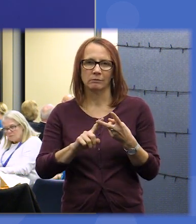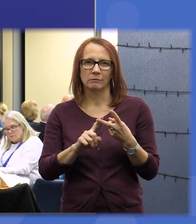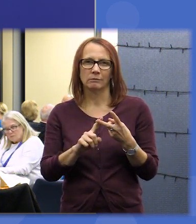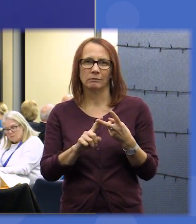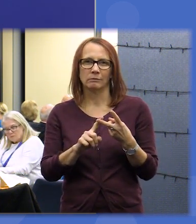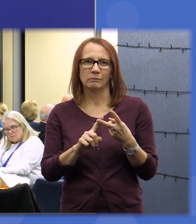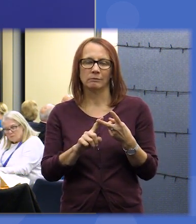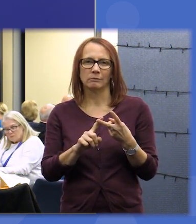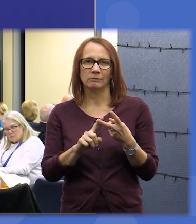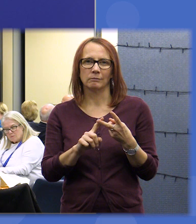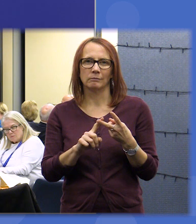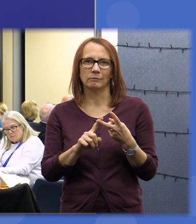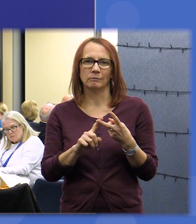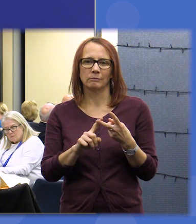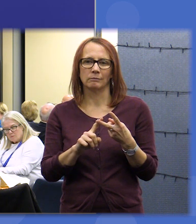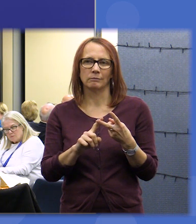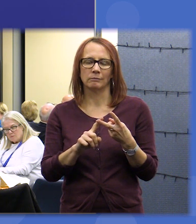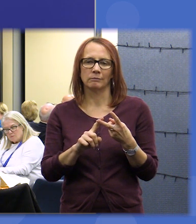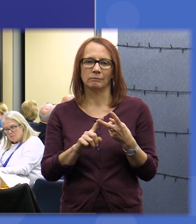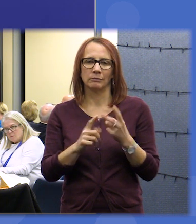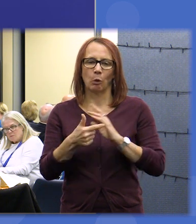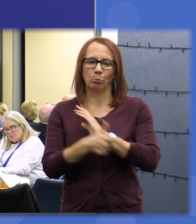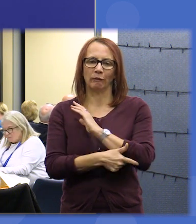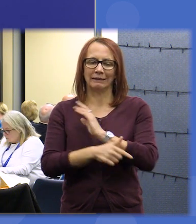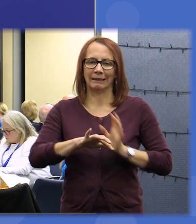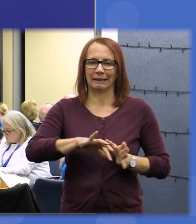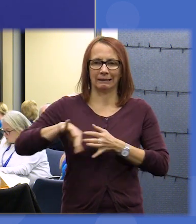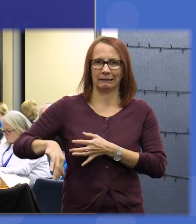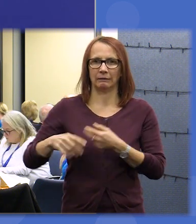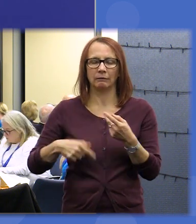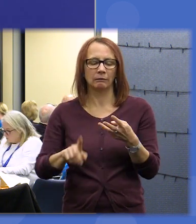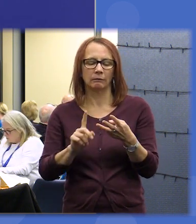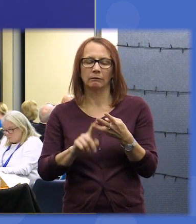second Dean was be free of poverty and our Ferdie was how a strong and stable